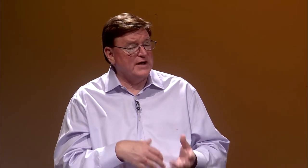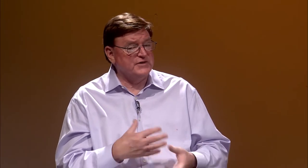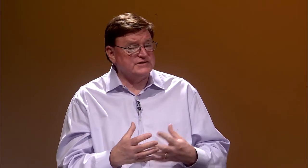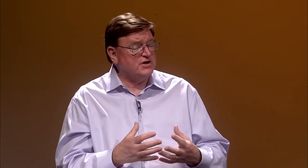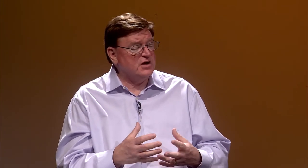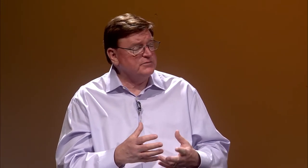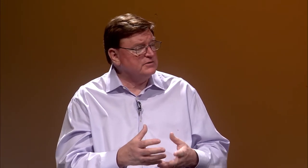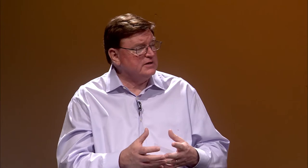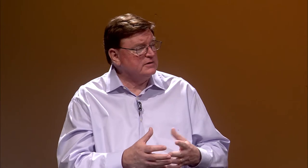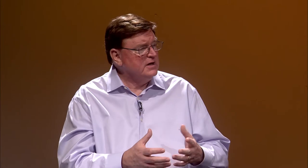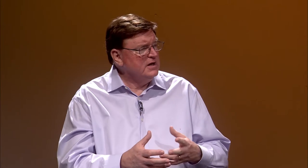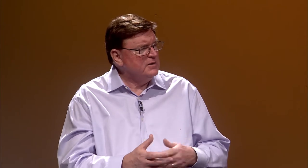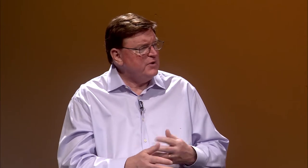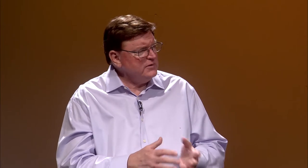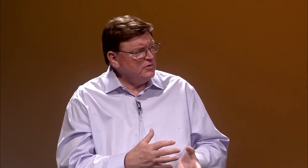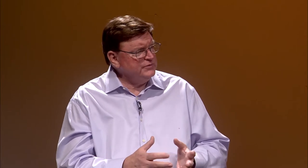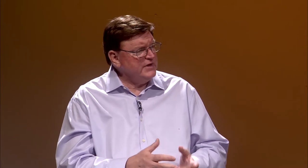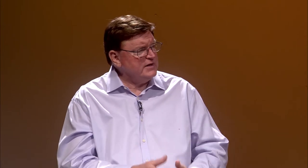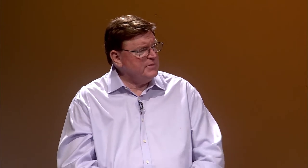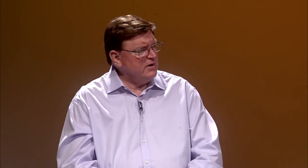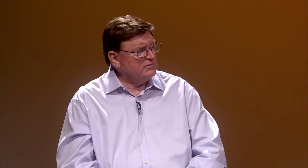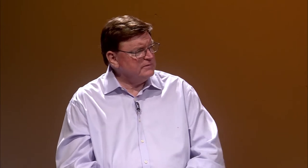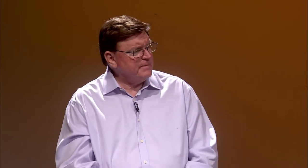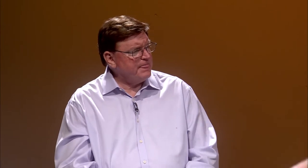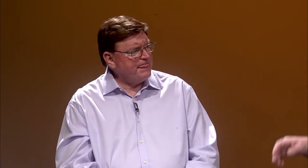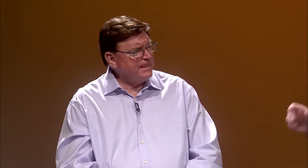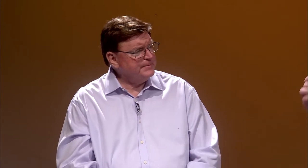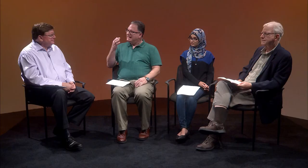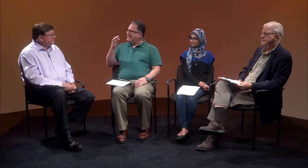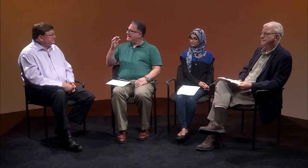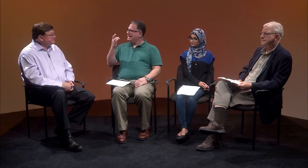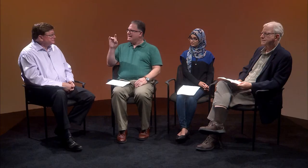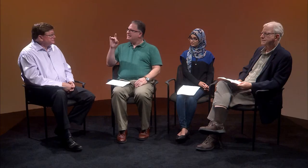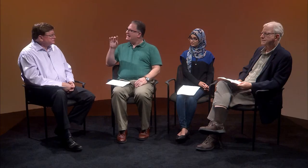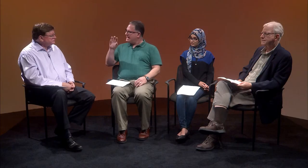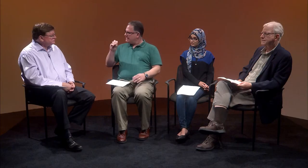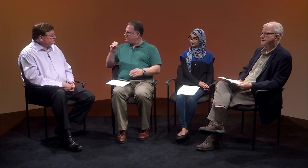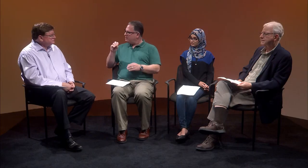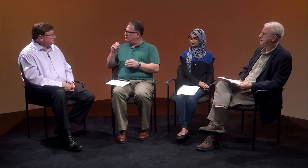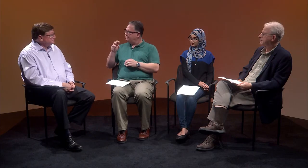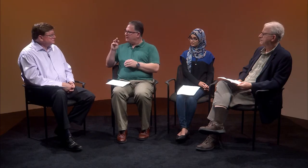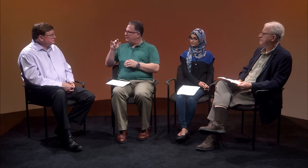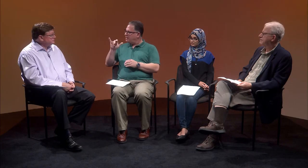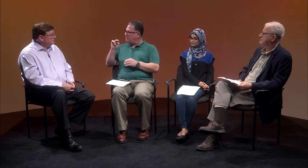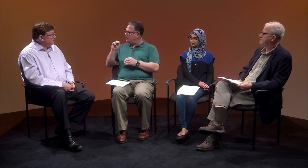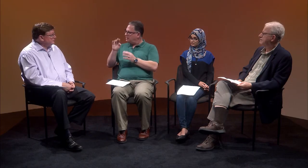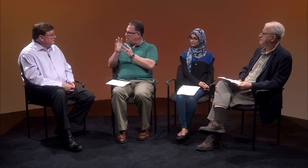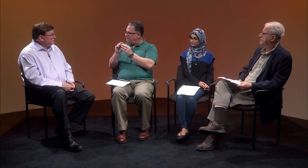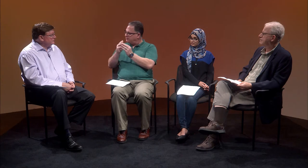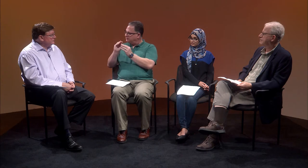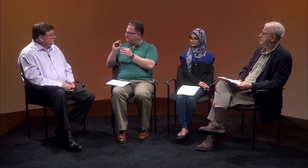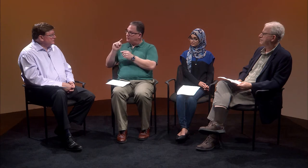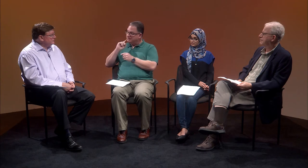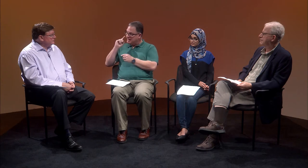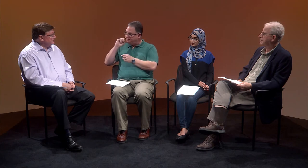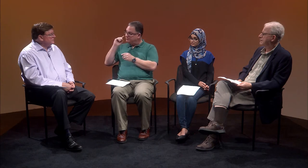around that time and Brad, what was that about? In 1880 there was the Milan Conference for the Deaf